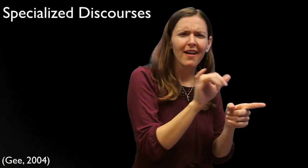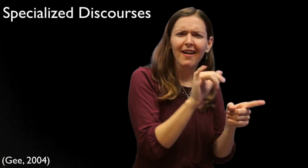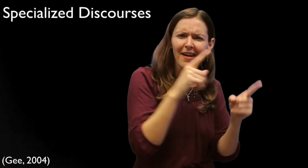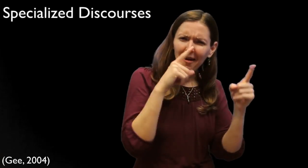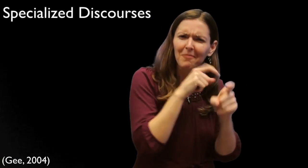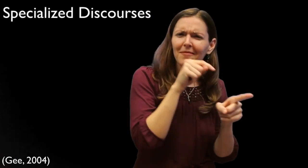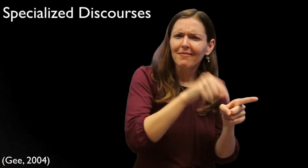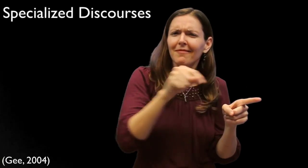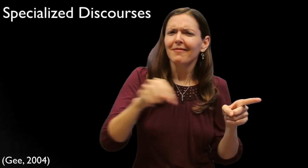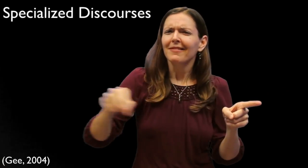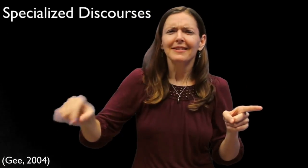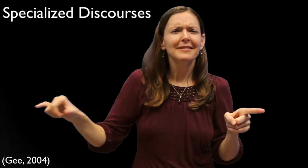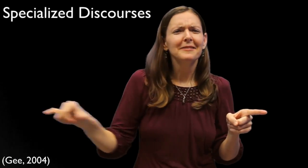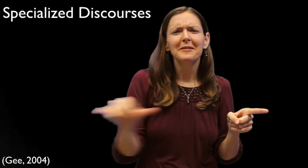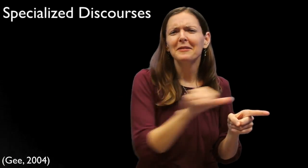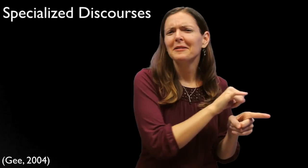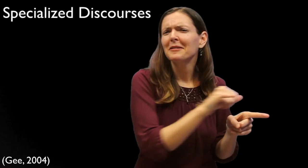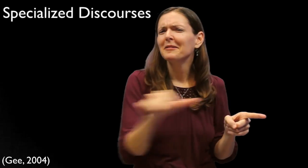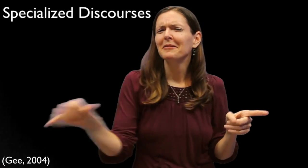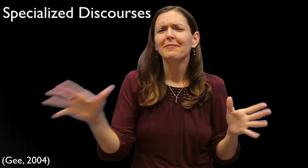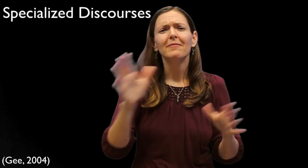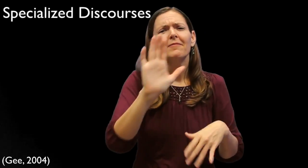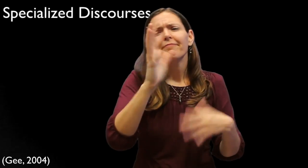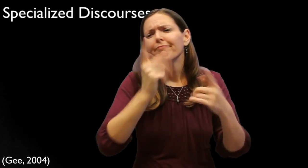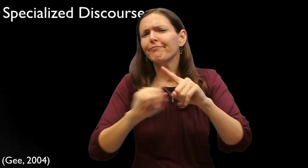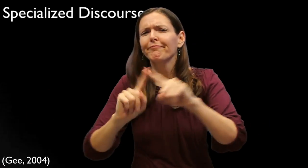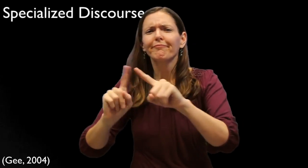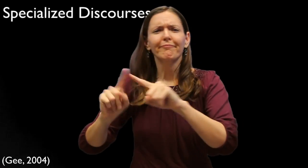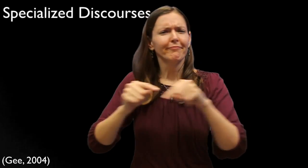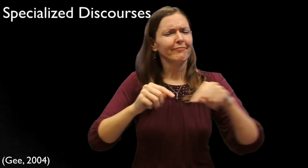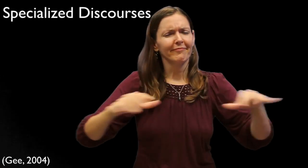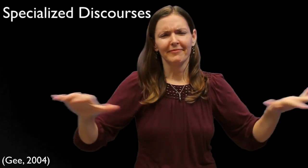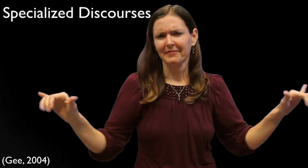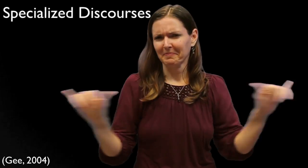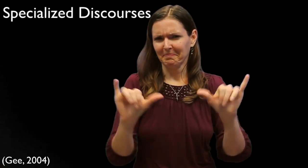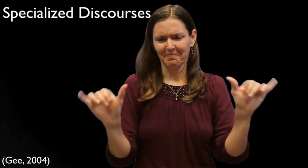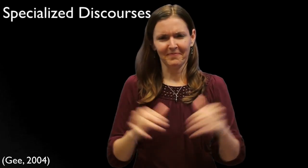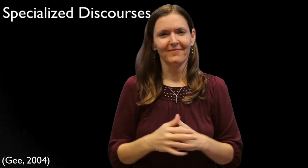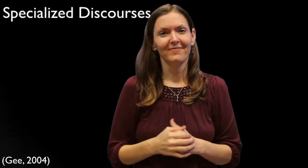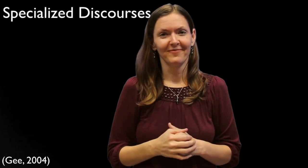discourses are equally complex (Gee, 2004).